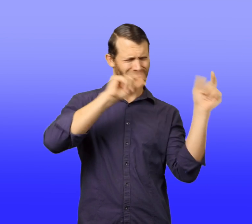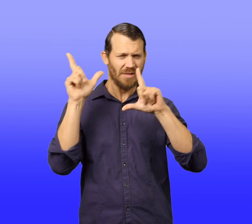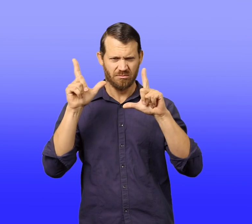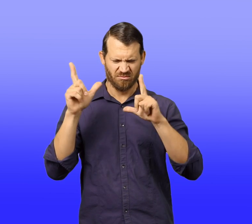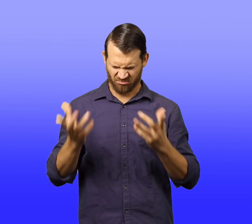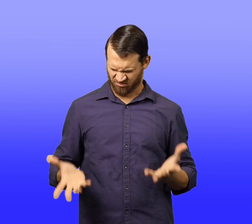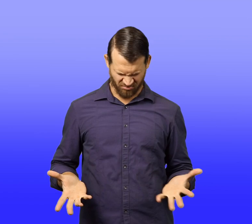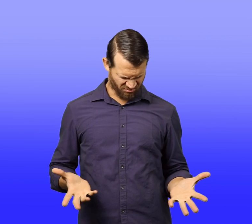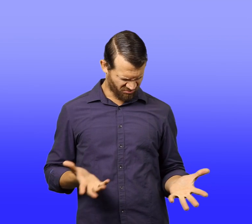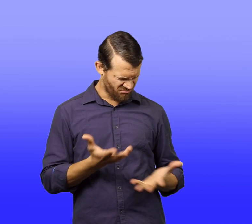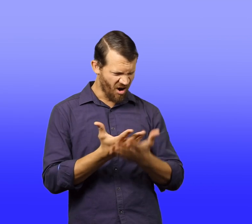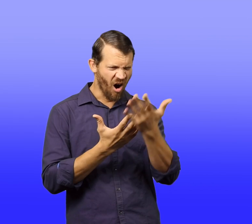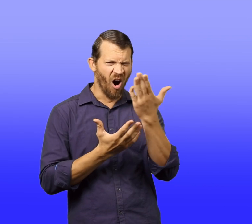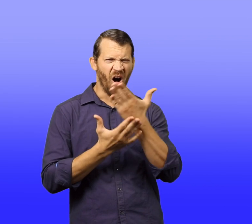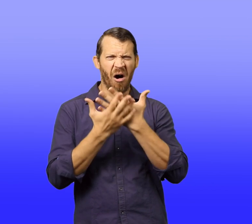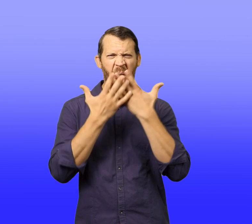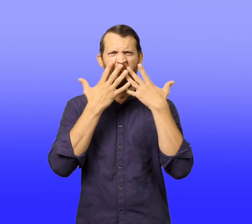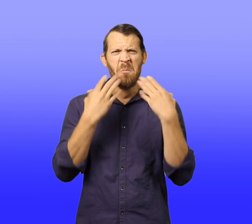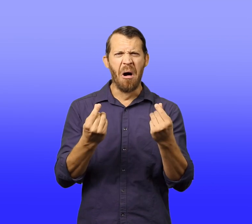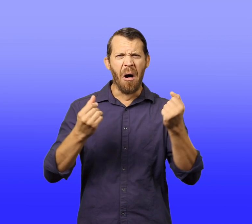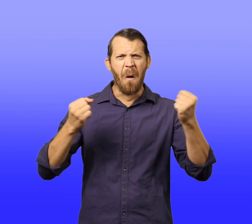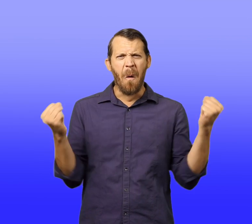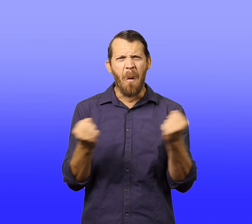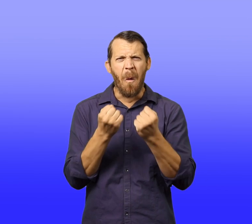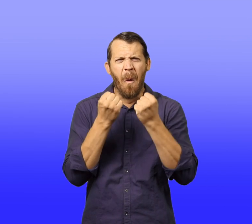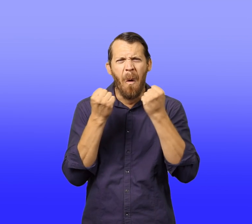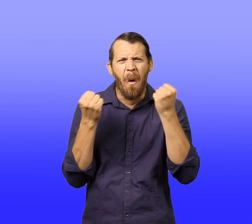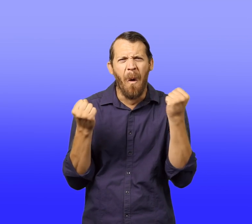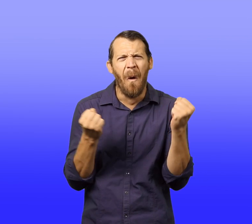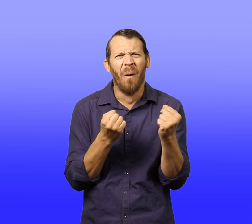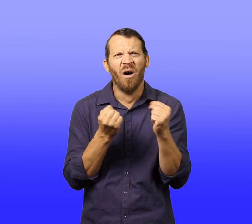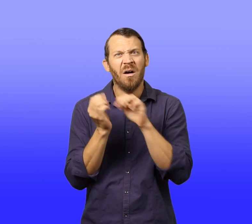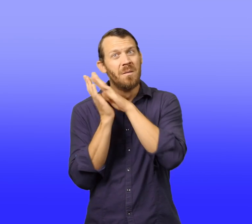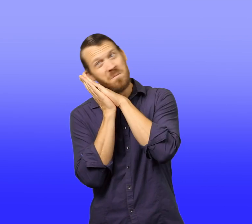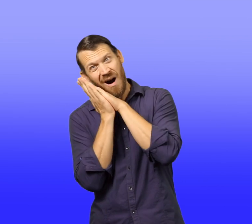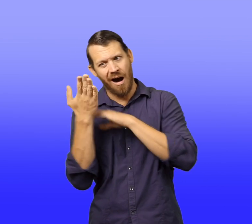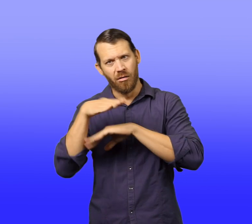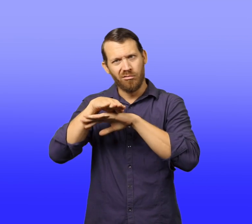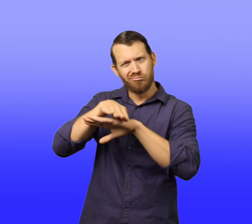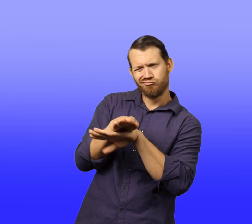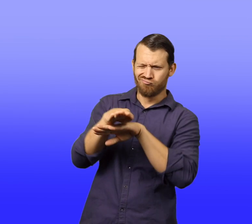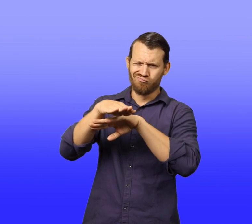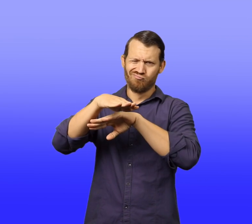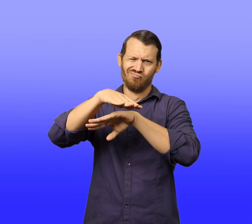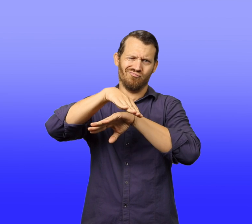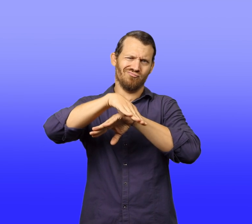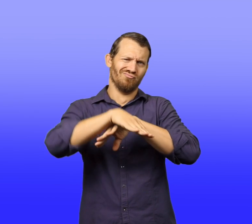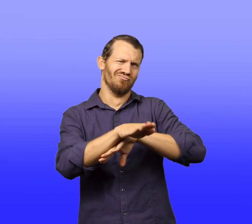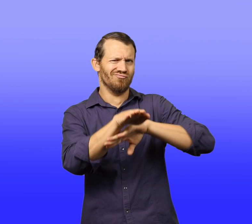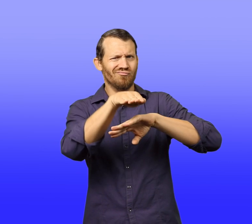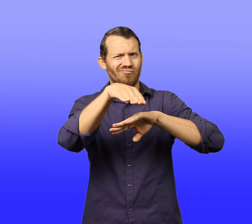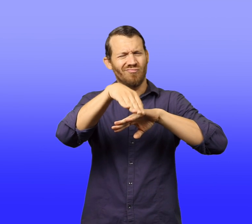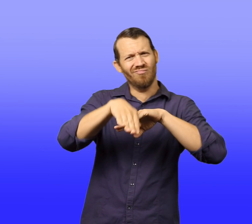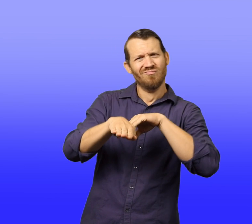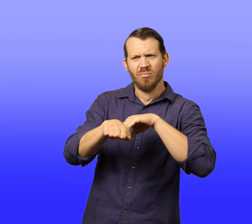Walter's hand was wet and cold. When he opened his eyes, he found himself floating